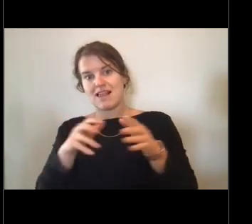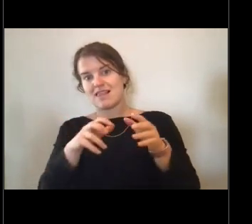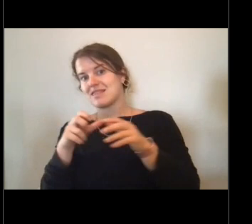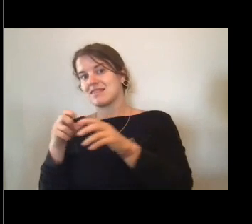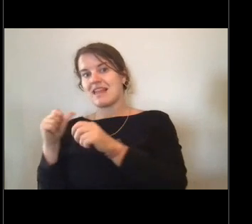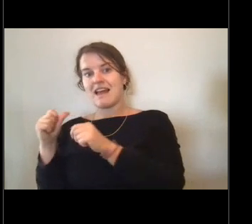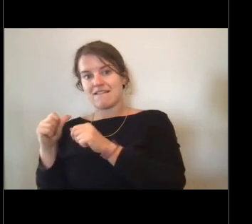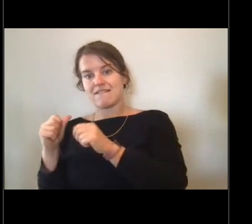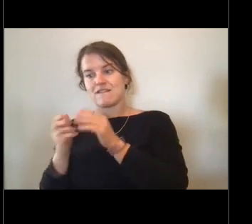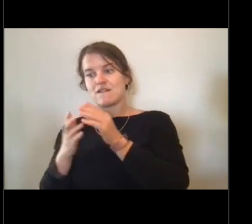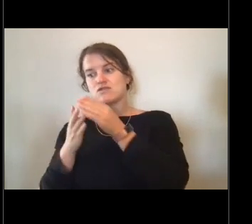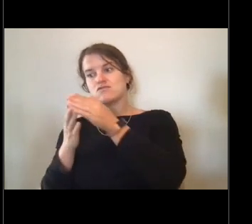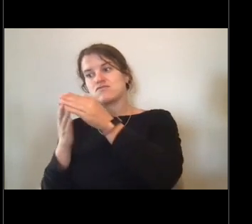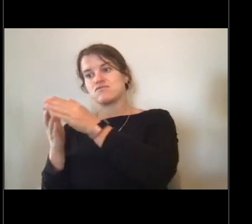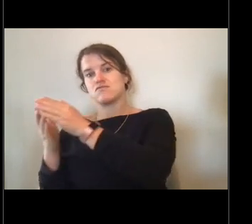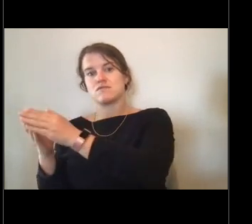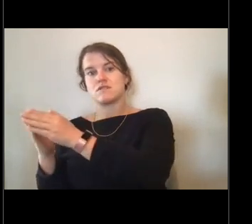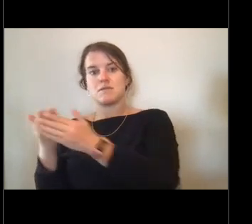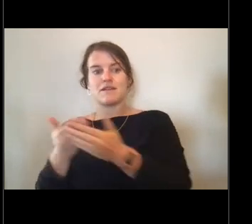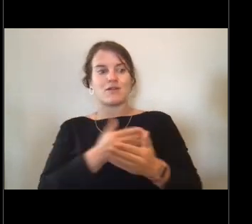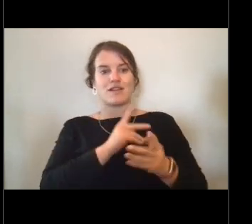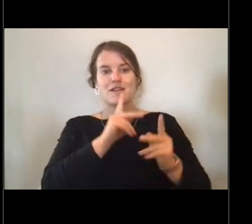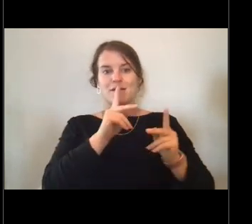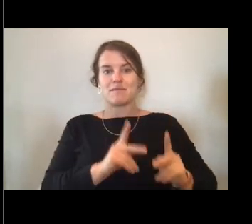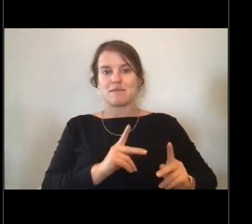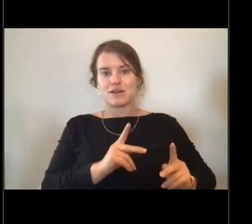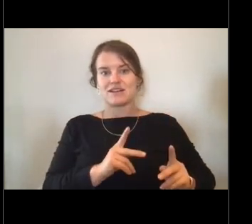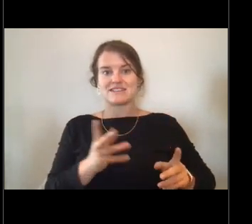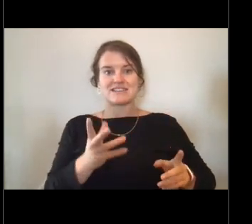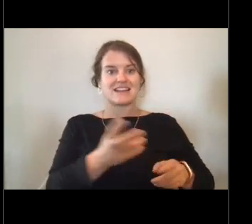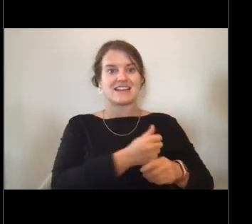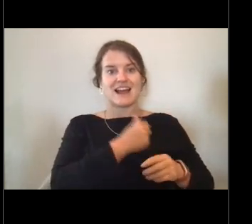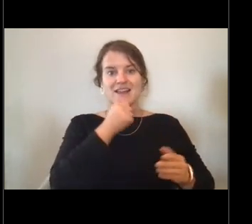and do operations before this person received their mail.